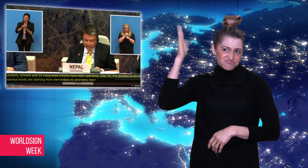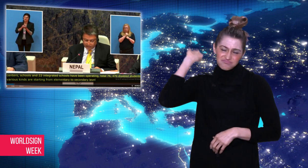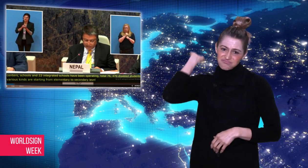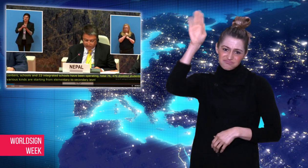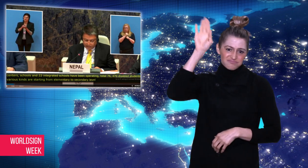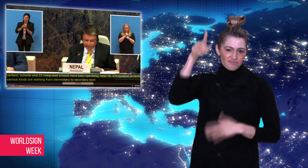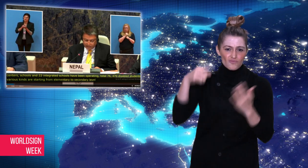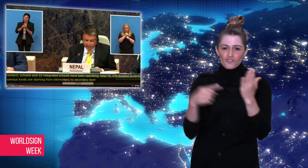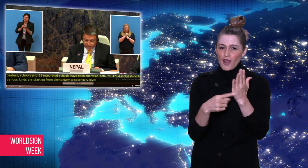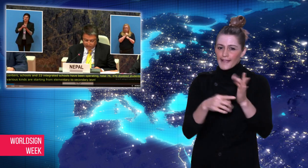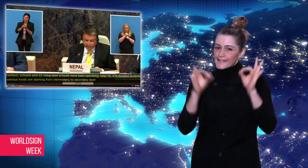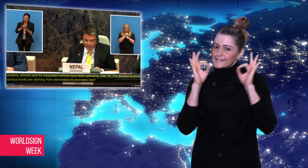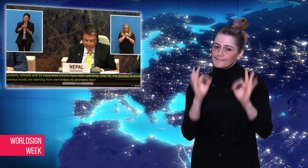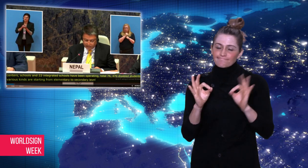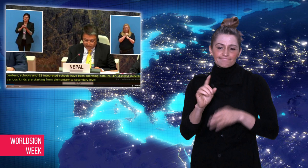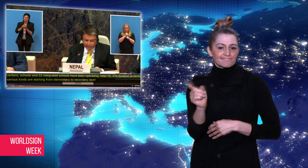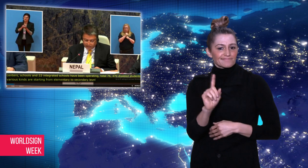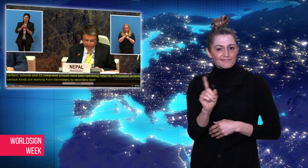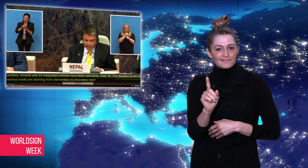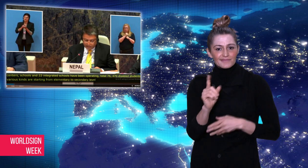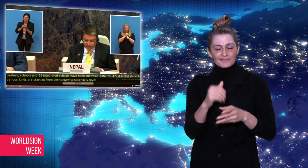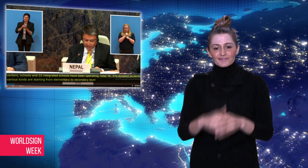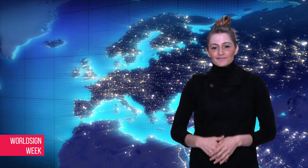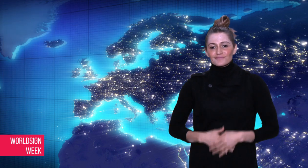interpreters.